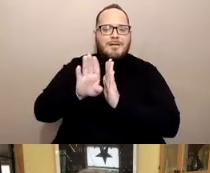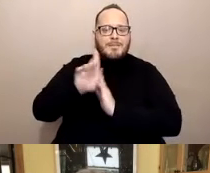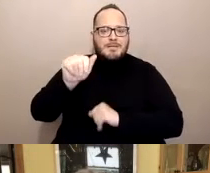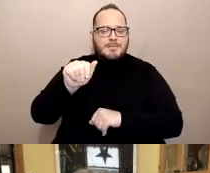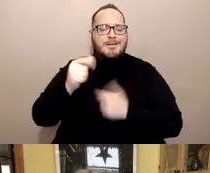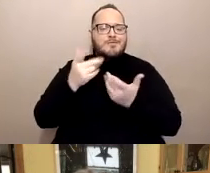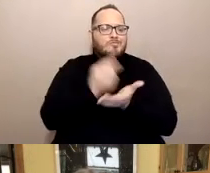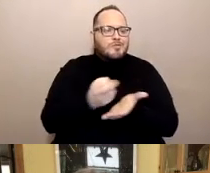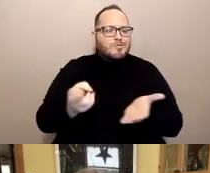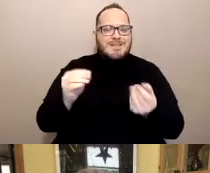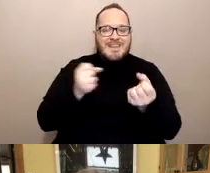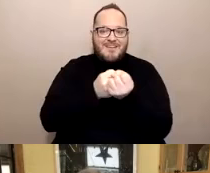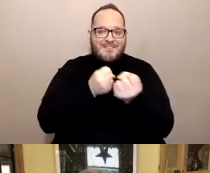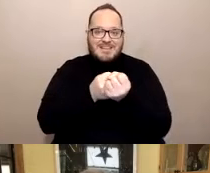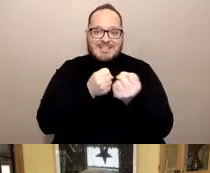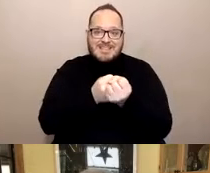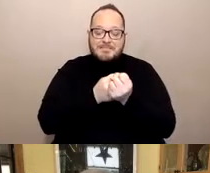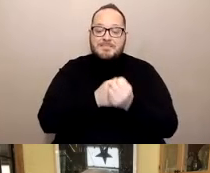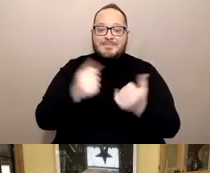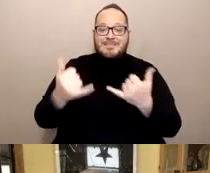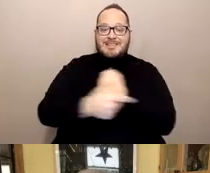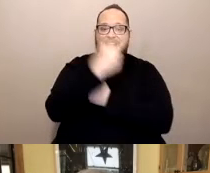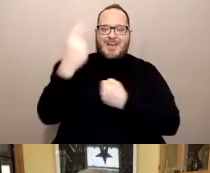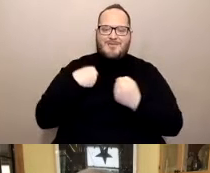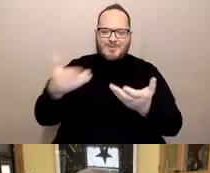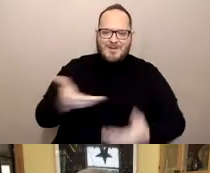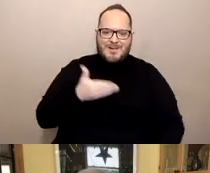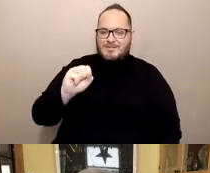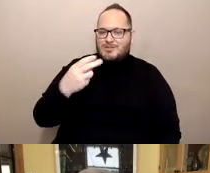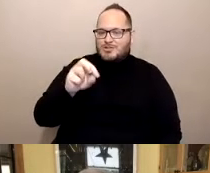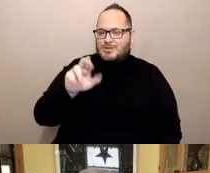Today, we wanna welcome Sheraden Nicholau, Lisa Hooks